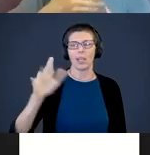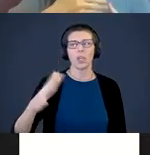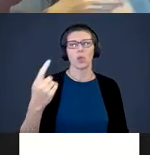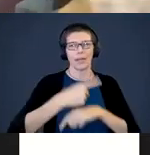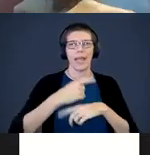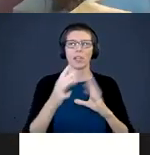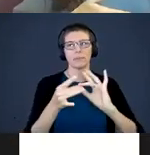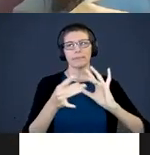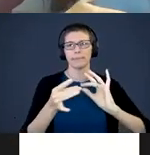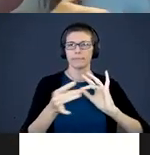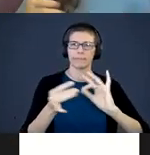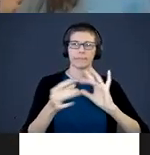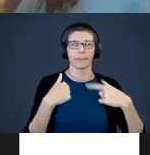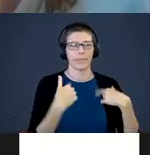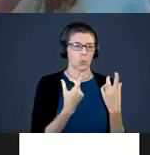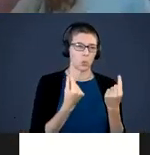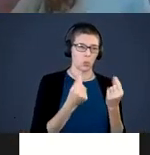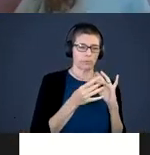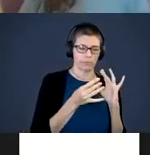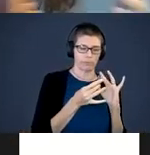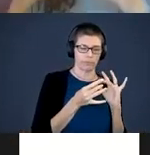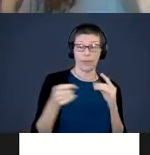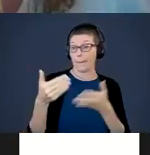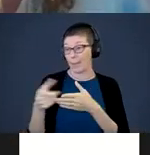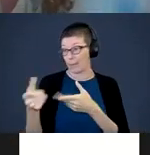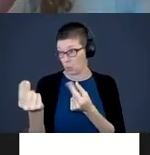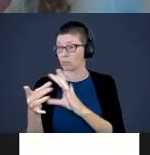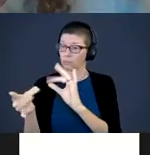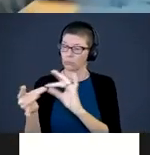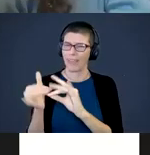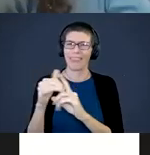narrating what the baby is doing. that exposure to langue helps build the brain.